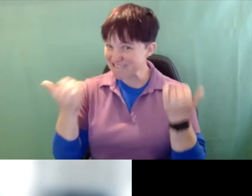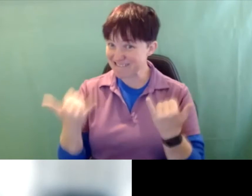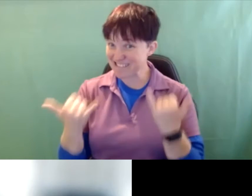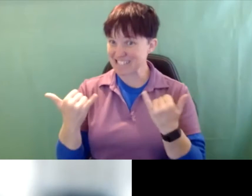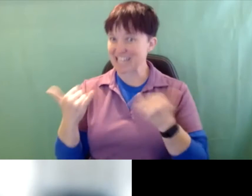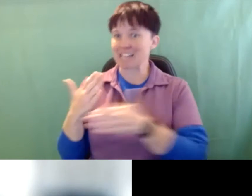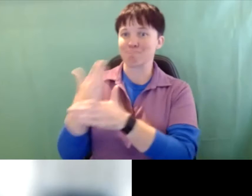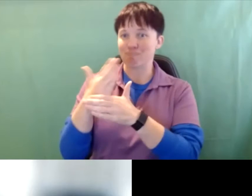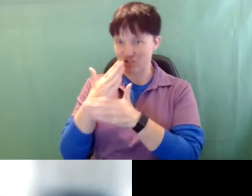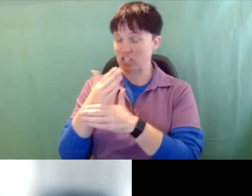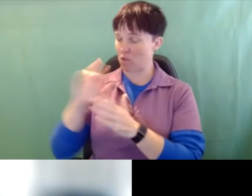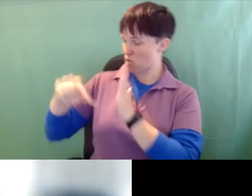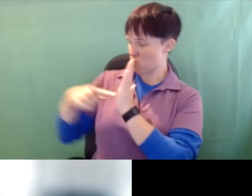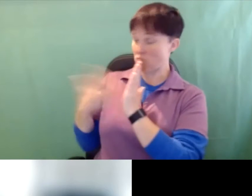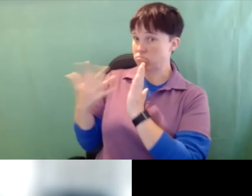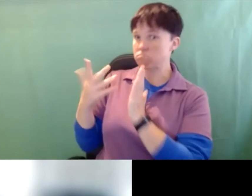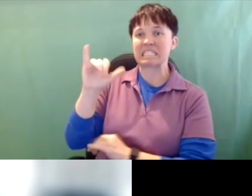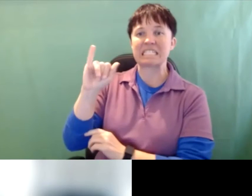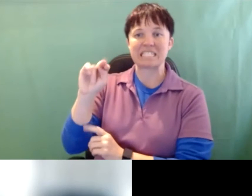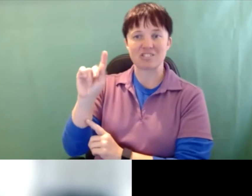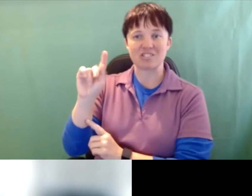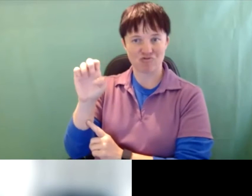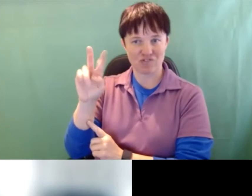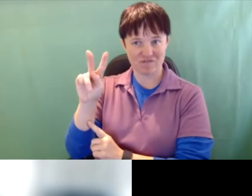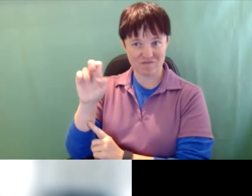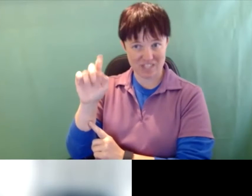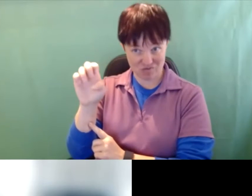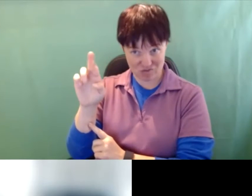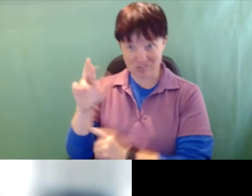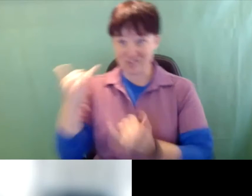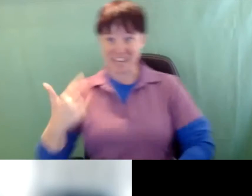the role of intervener so I'm gonna turn it on over to you Linda.